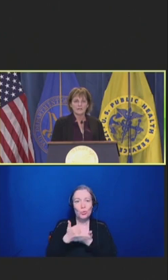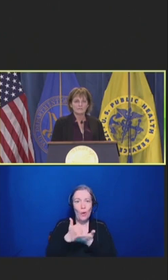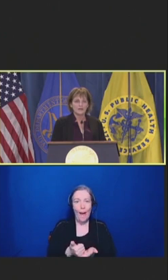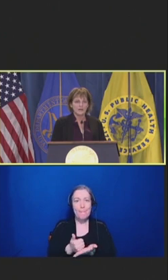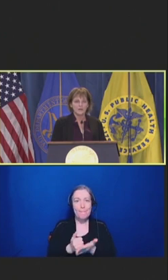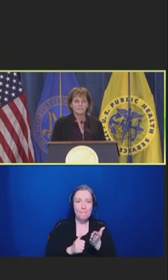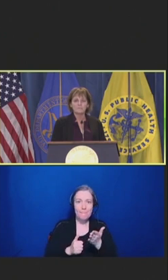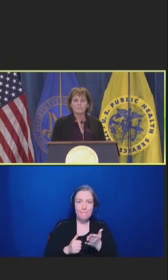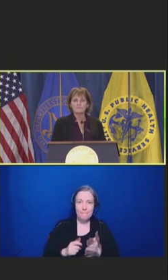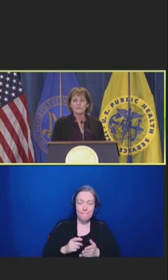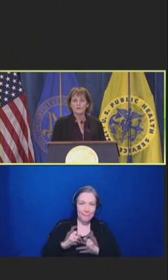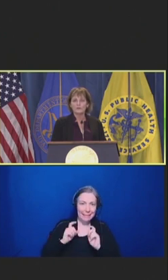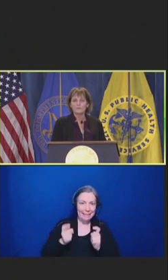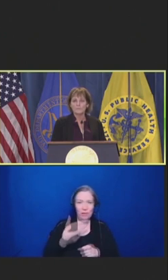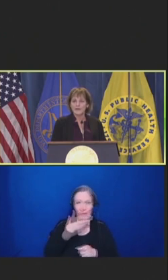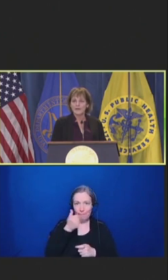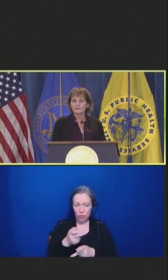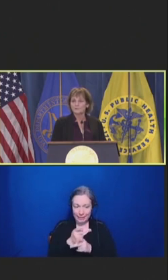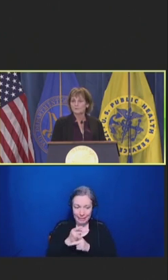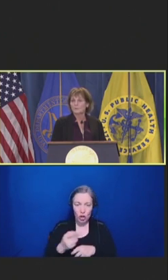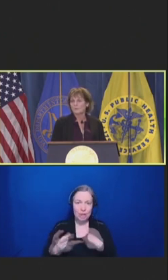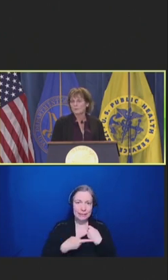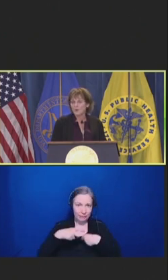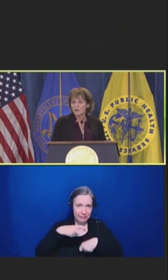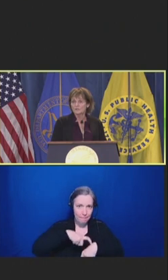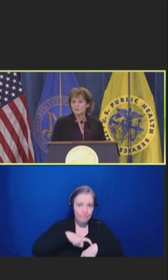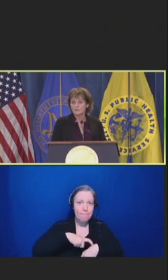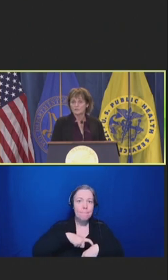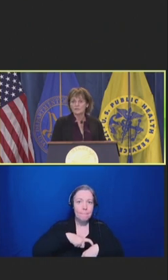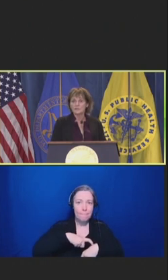time so that we can get back to doing what we were called to do.